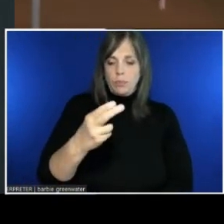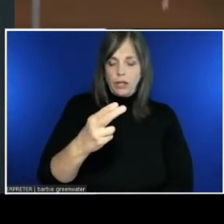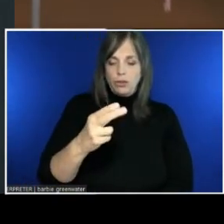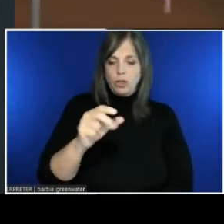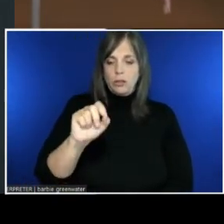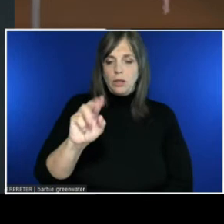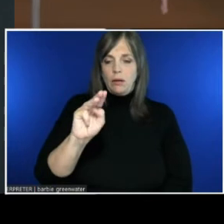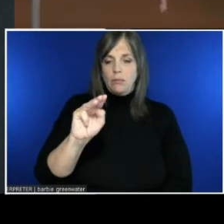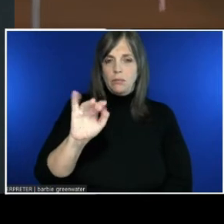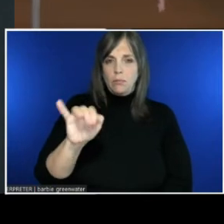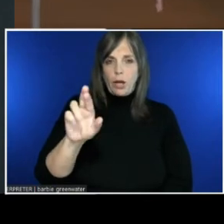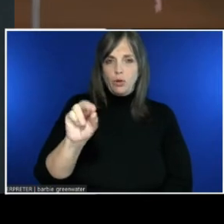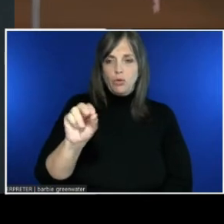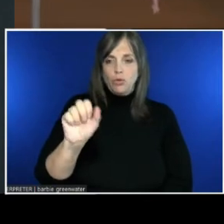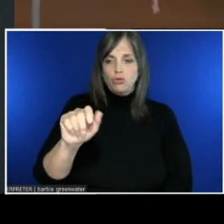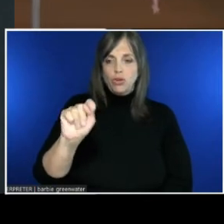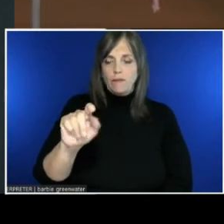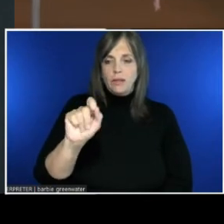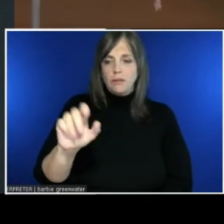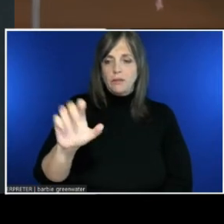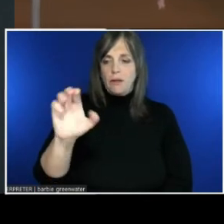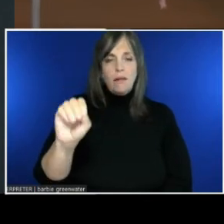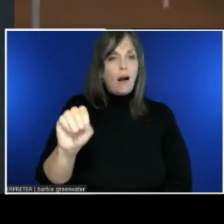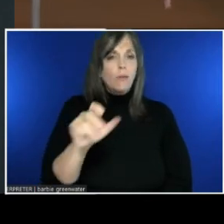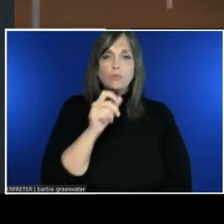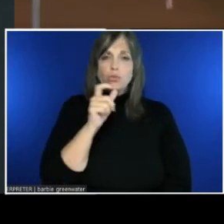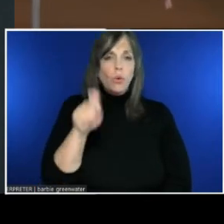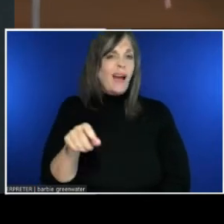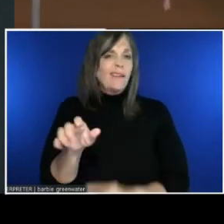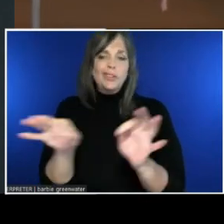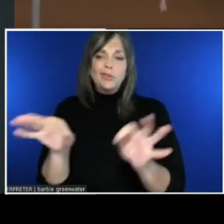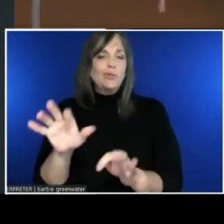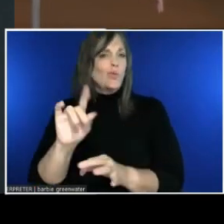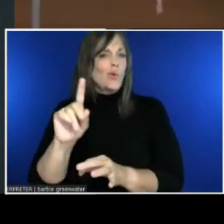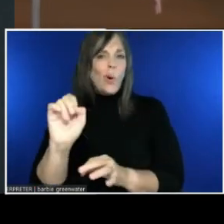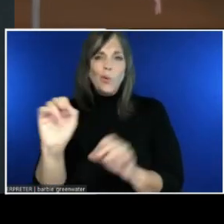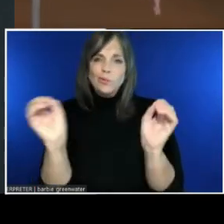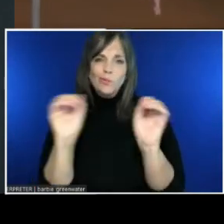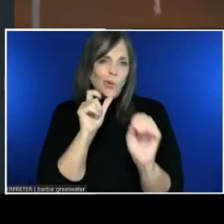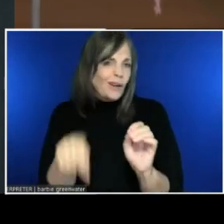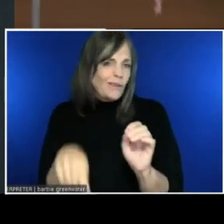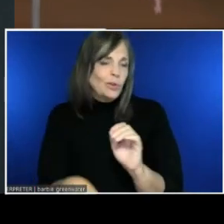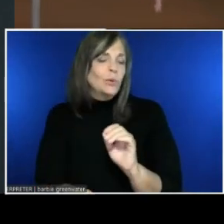One of the things that particularly struck me is how the affect of voices can be adjusted.